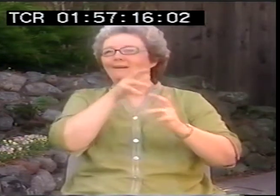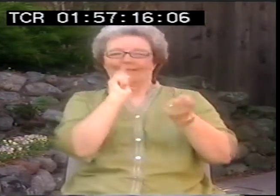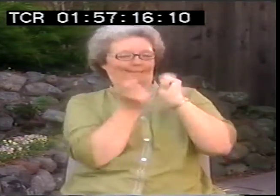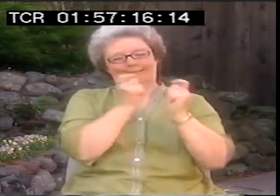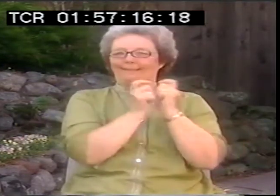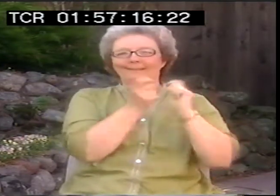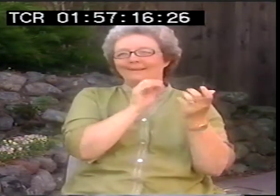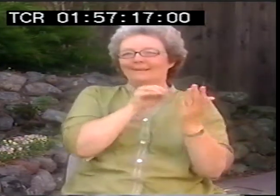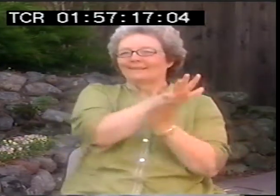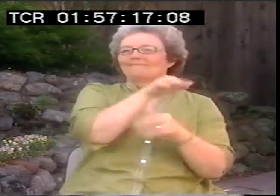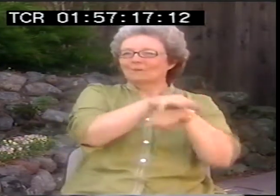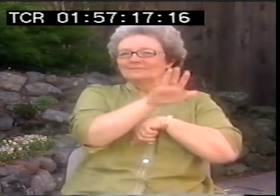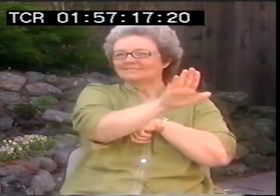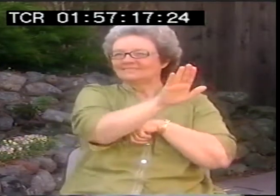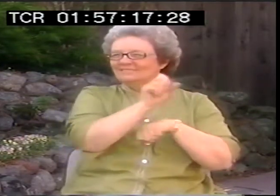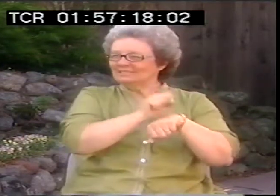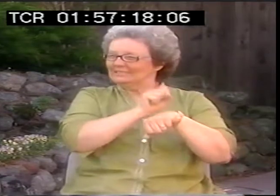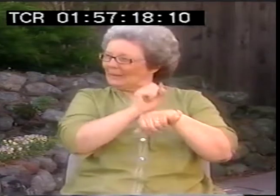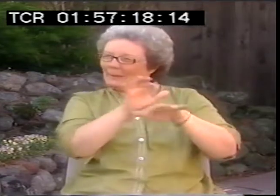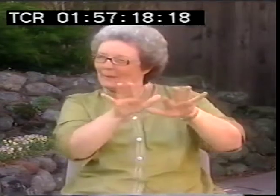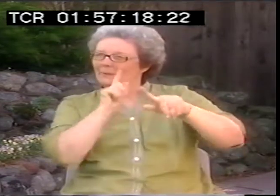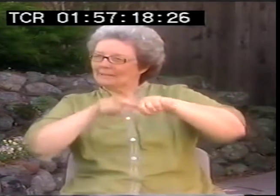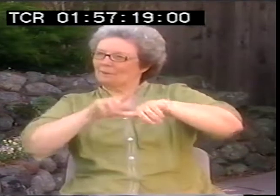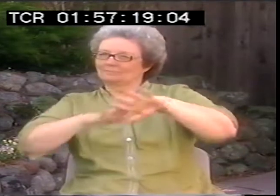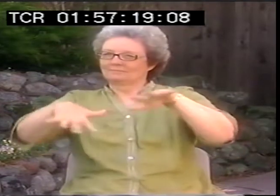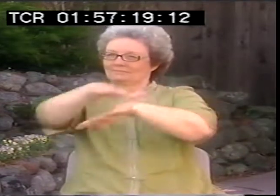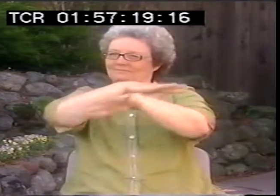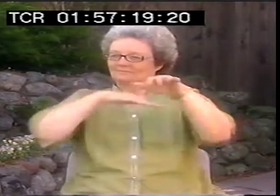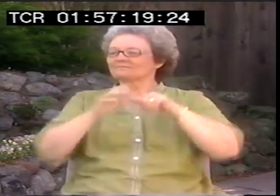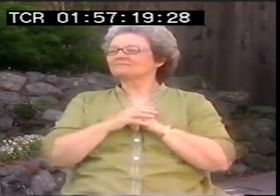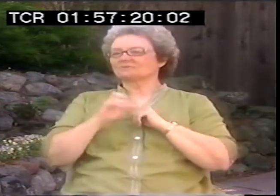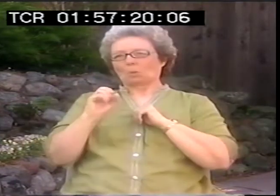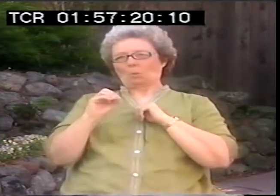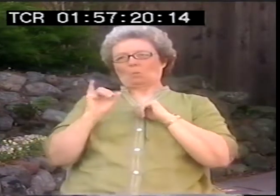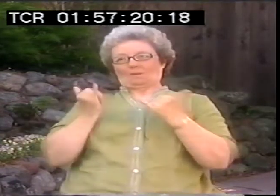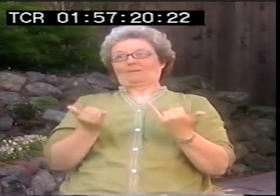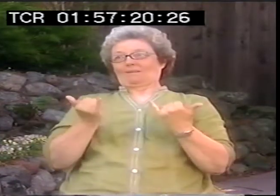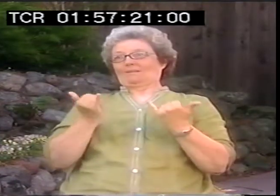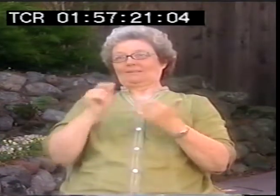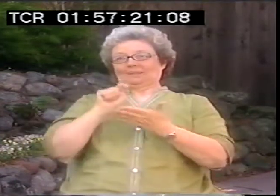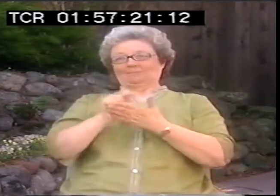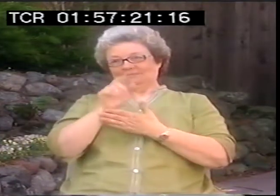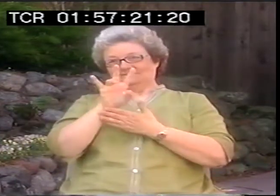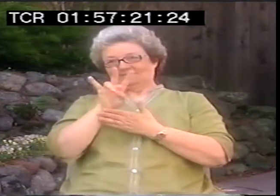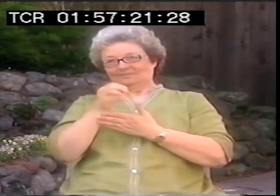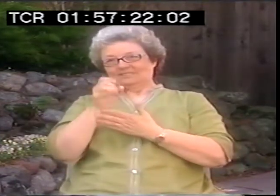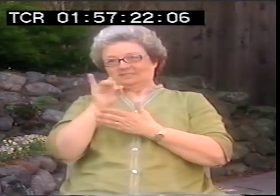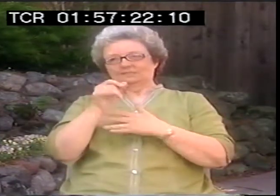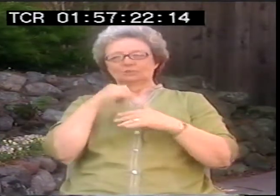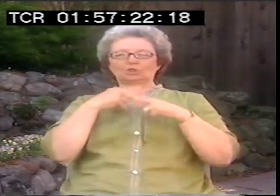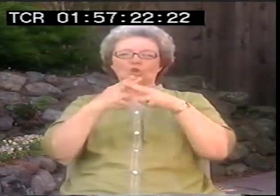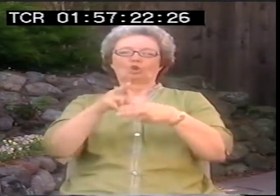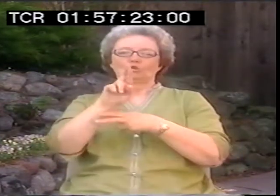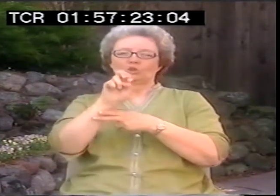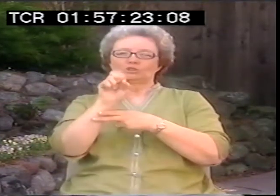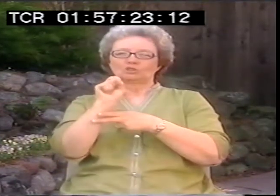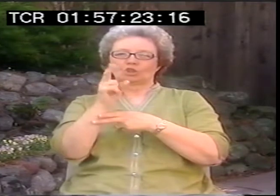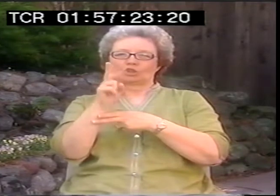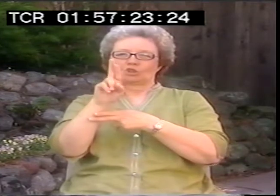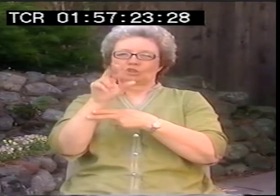for example, very strongly reflected what was going on at the time. And so now, we're looking at the '70s and '80s,